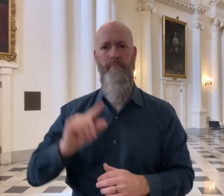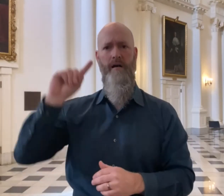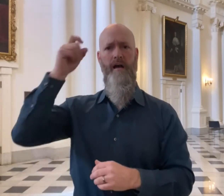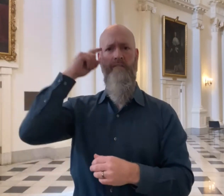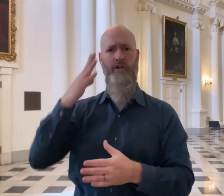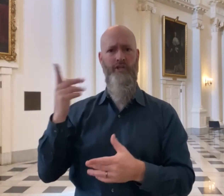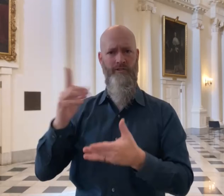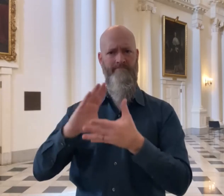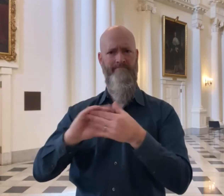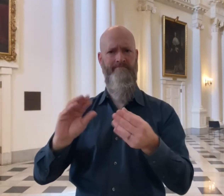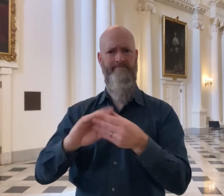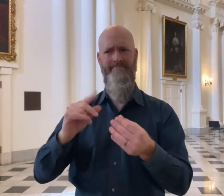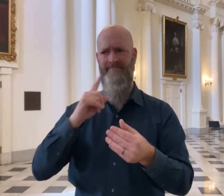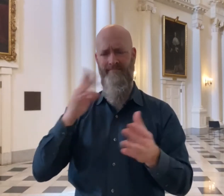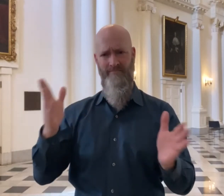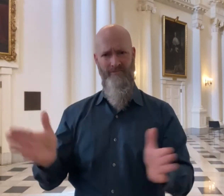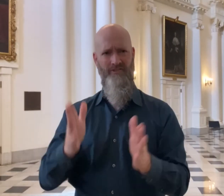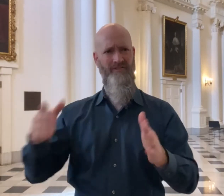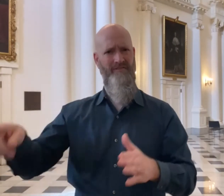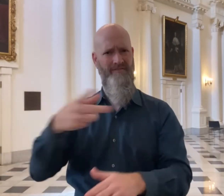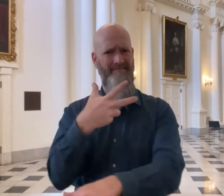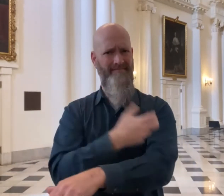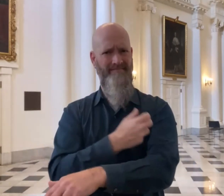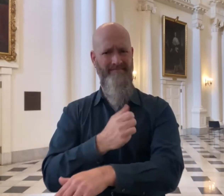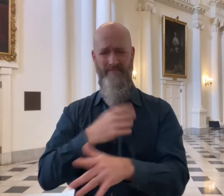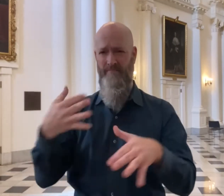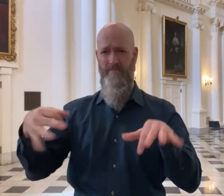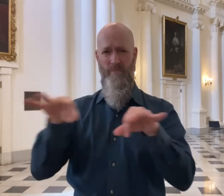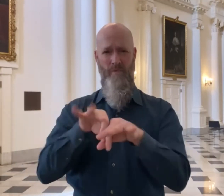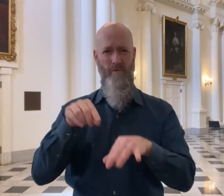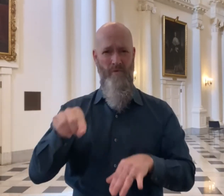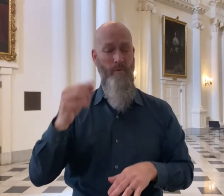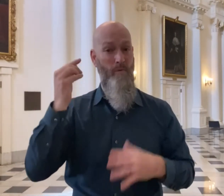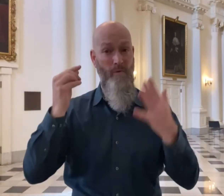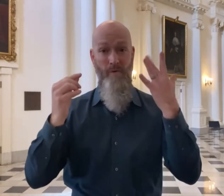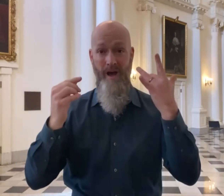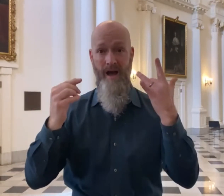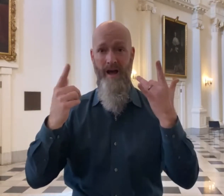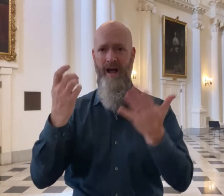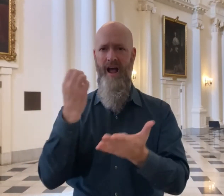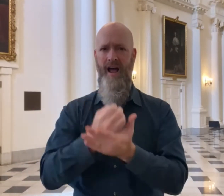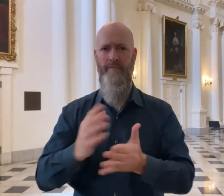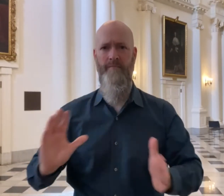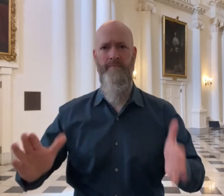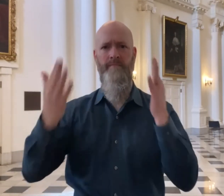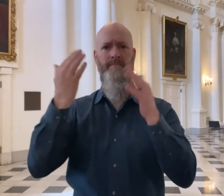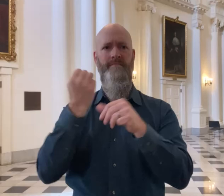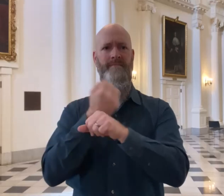Governor Hogan encourages people to get vaccinated and contribute to boosting our state economy,